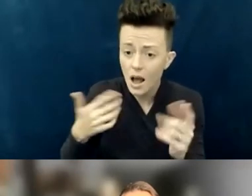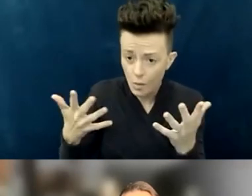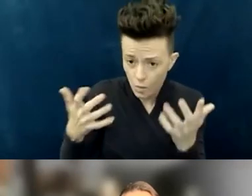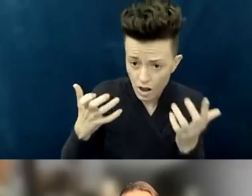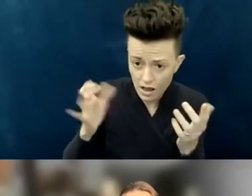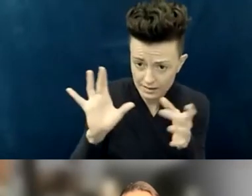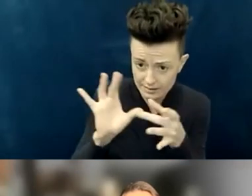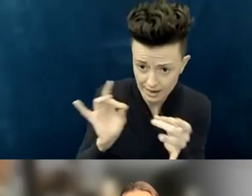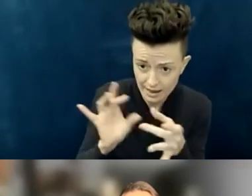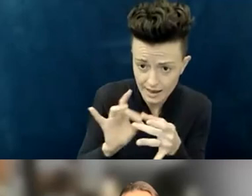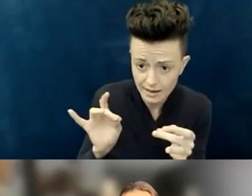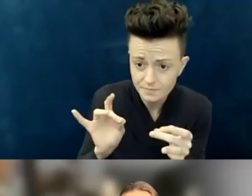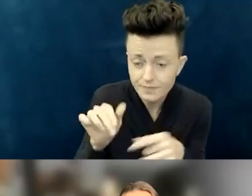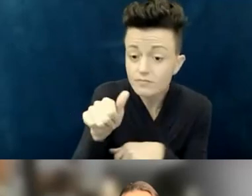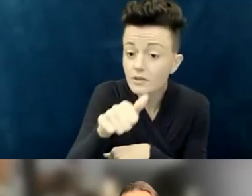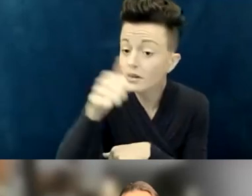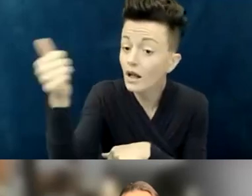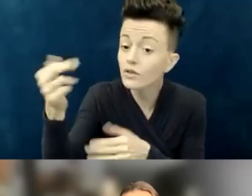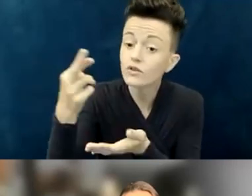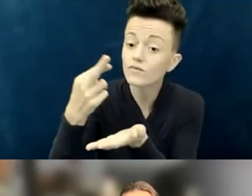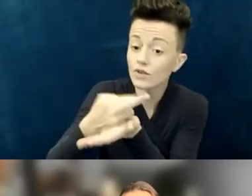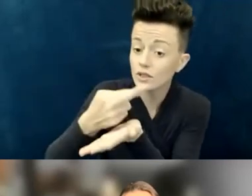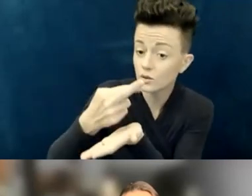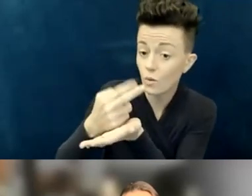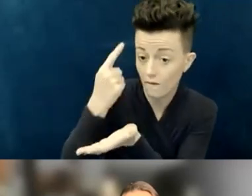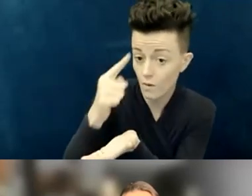that another source of funding